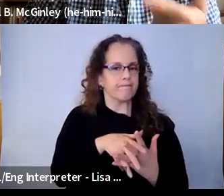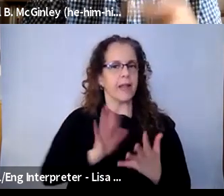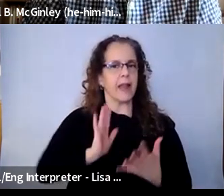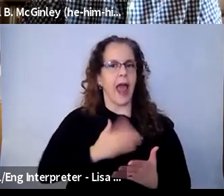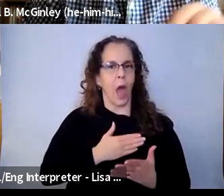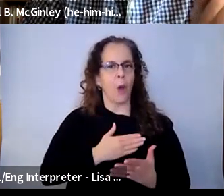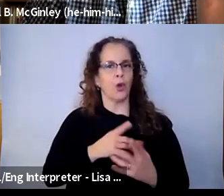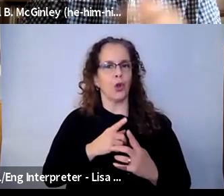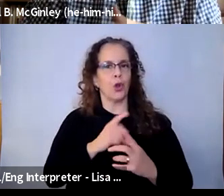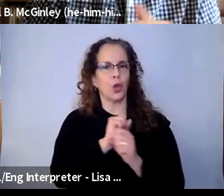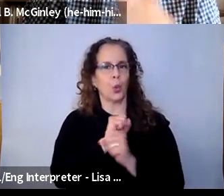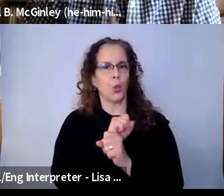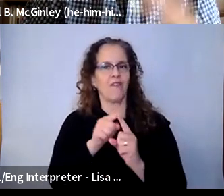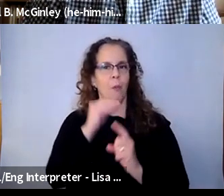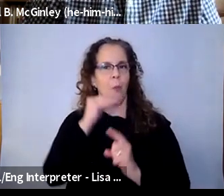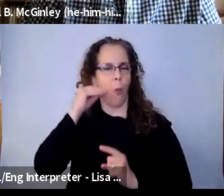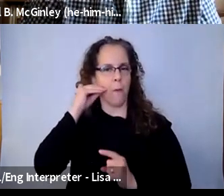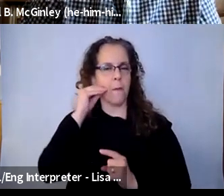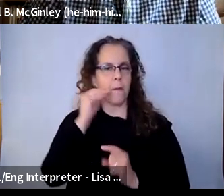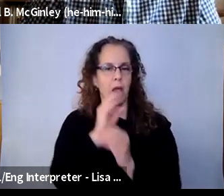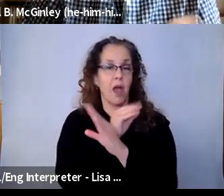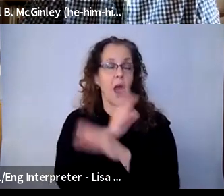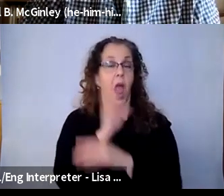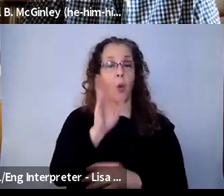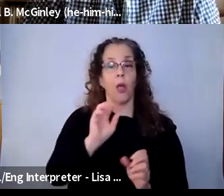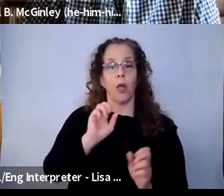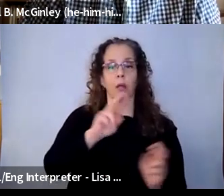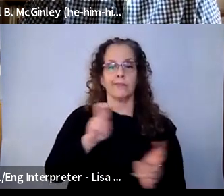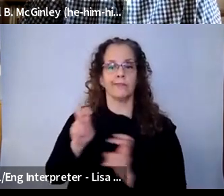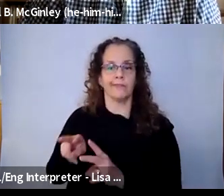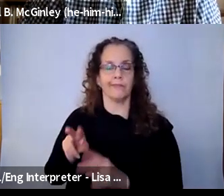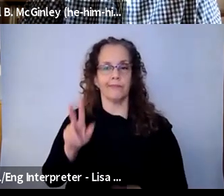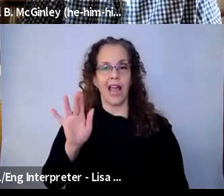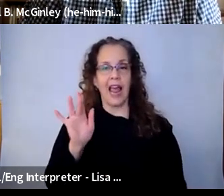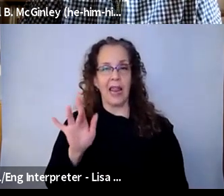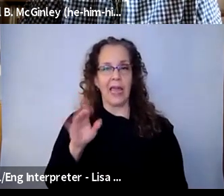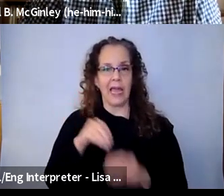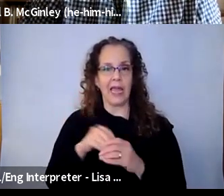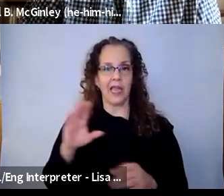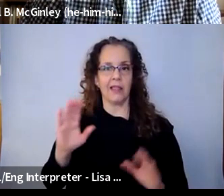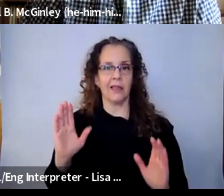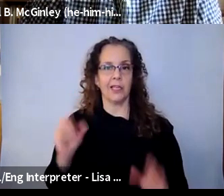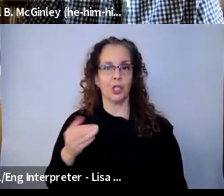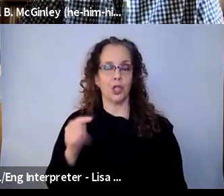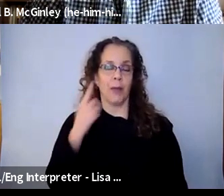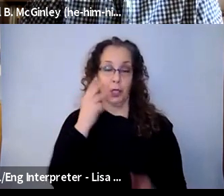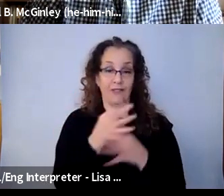be sure to put a link in the chat, because it's free curriculum that's available, just technological challenges